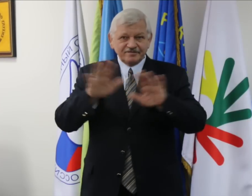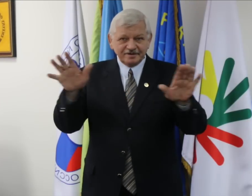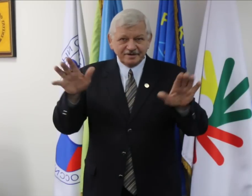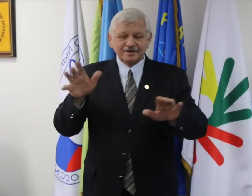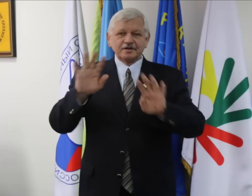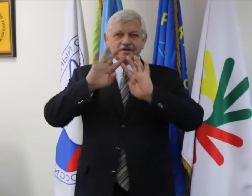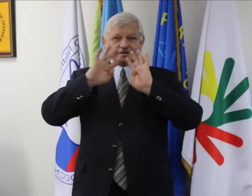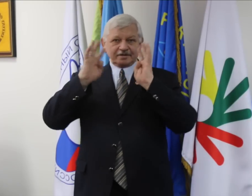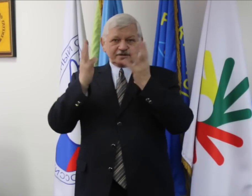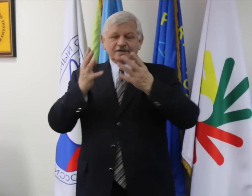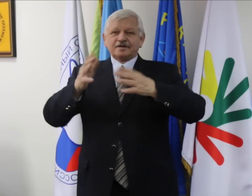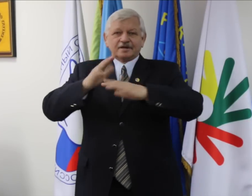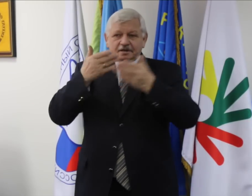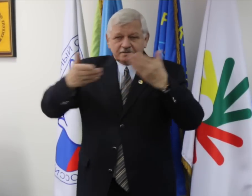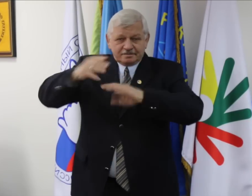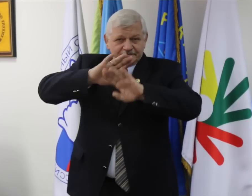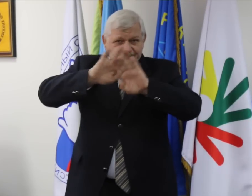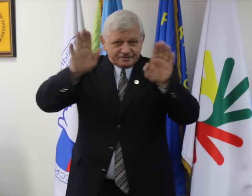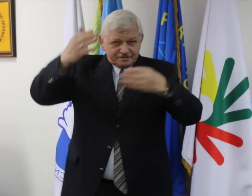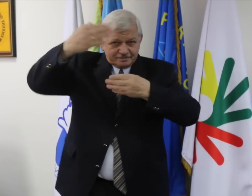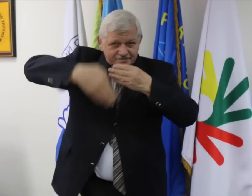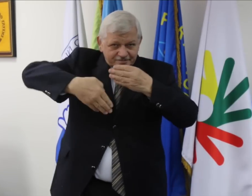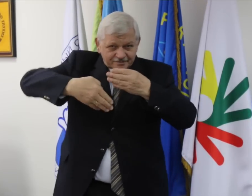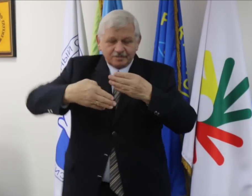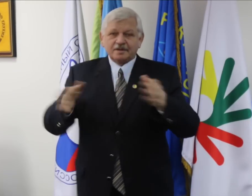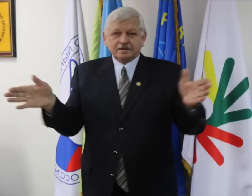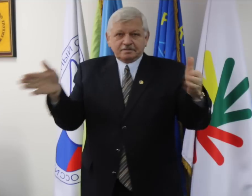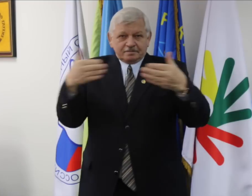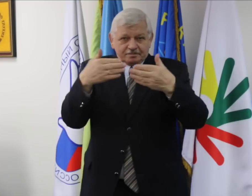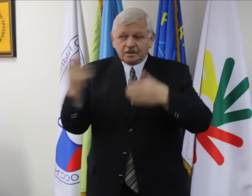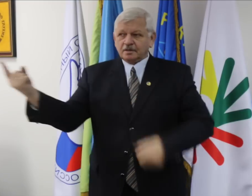Just after organizing committee’s (OC) meeting, the Governor